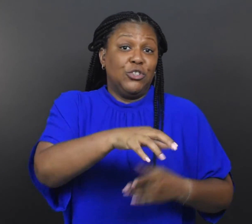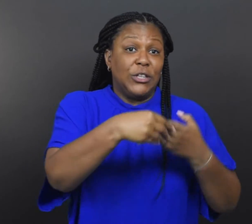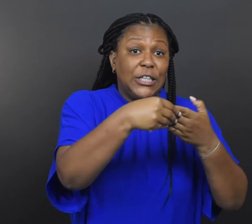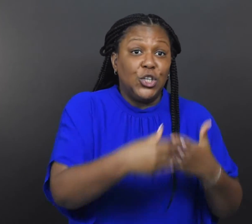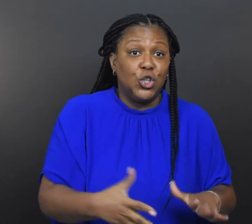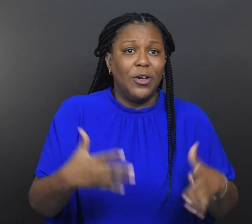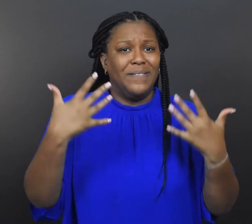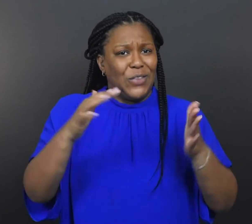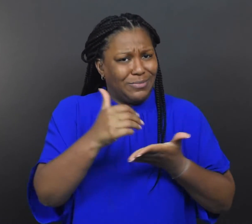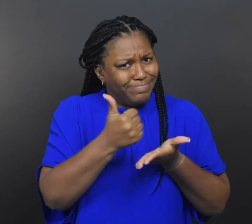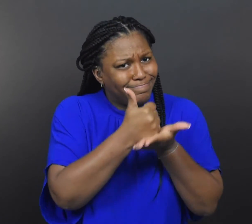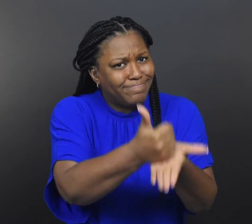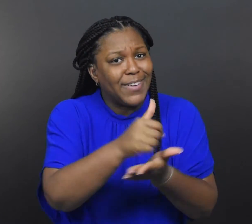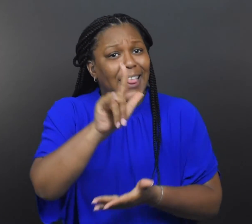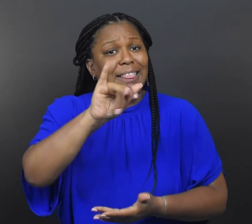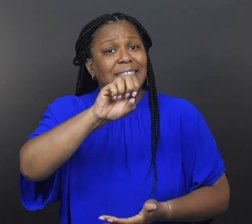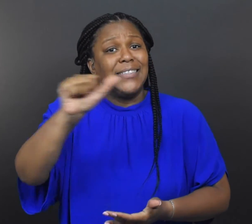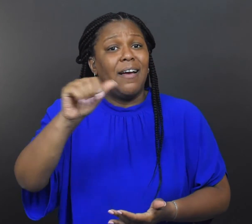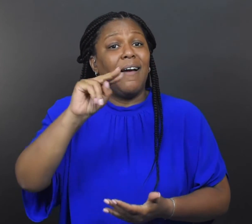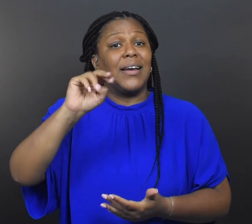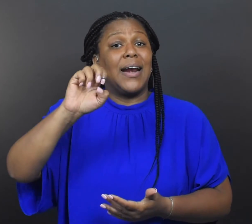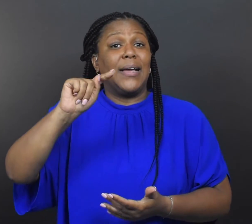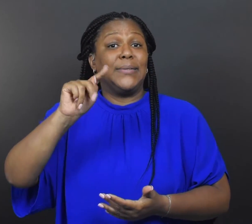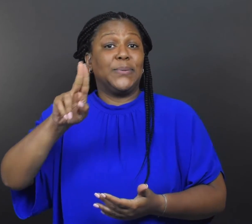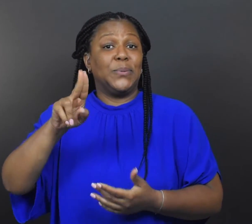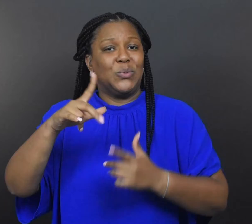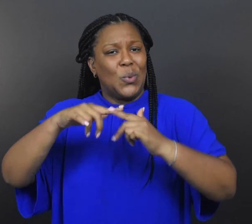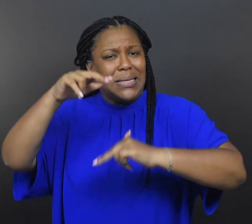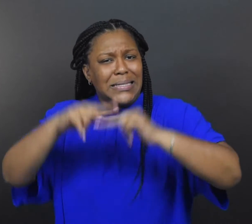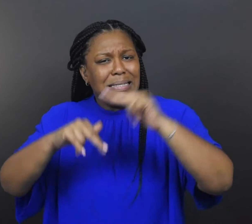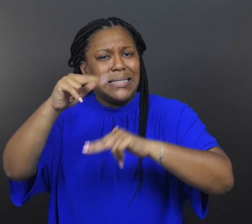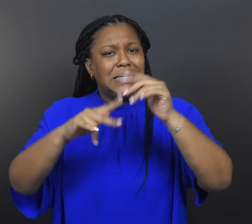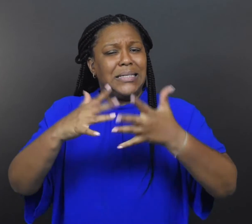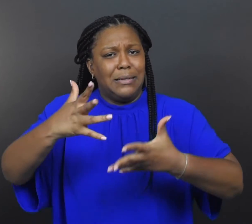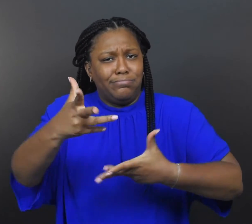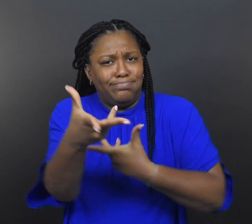Community and religious leaders have helped Lis and Neetu build the trust people need